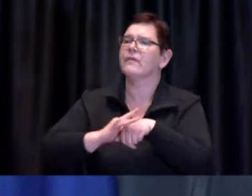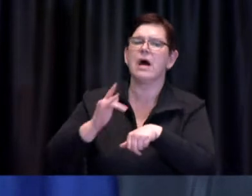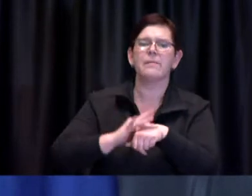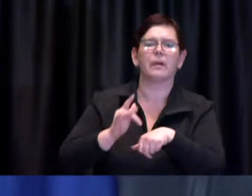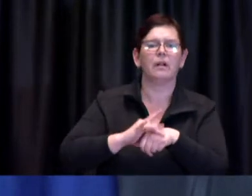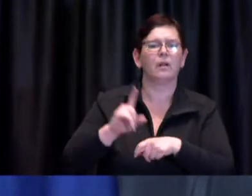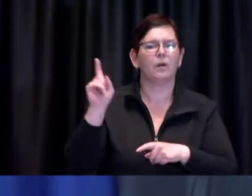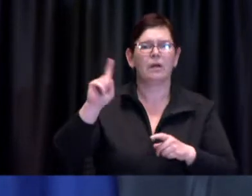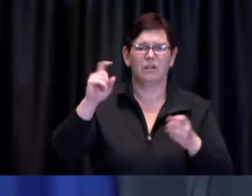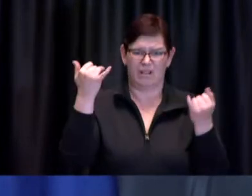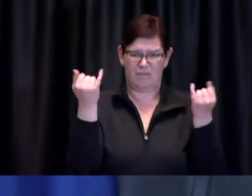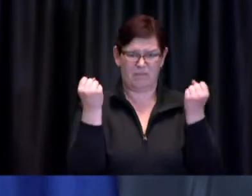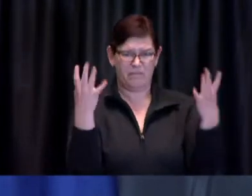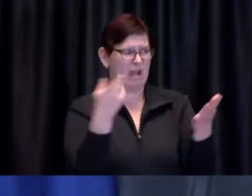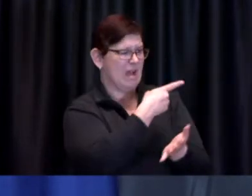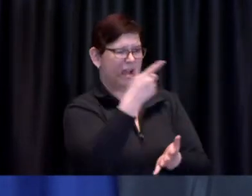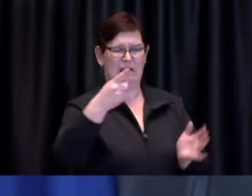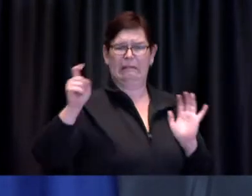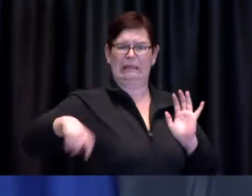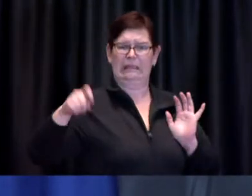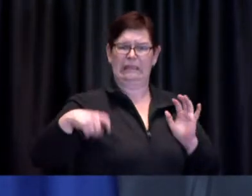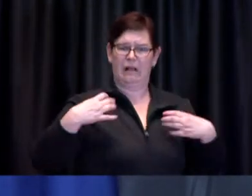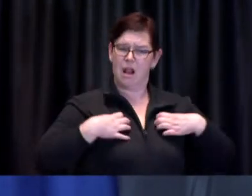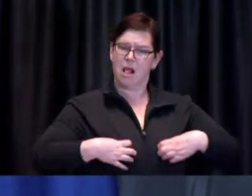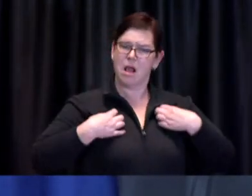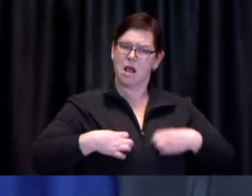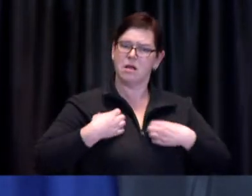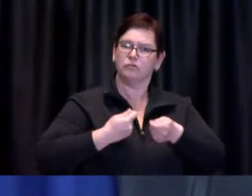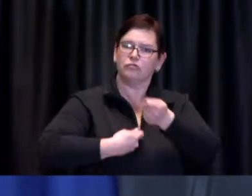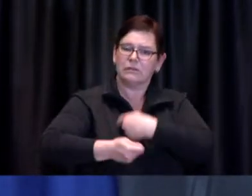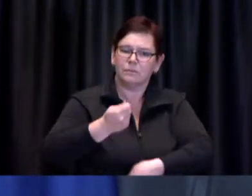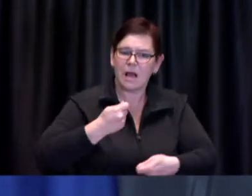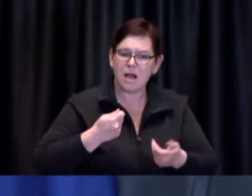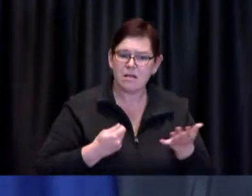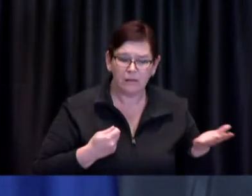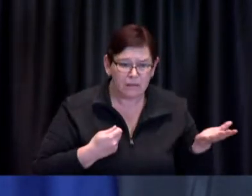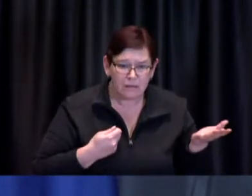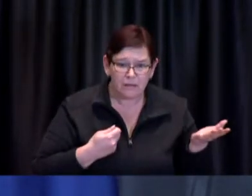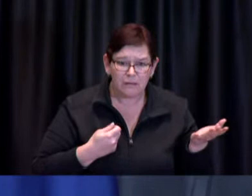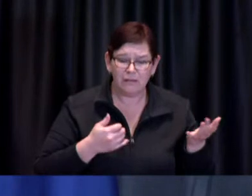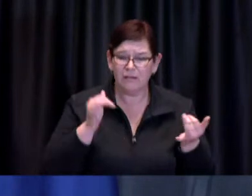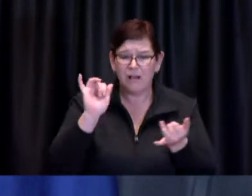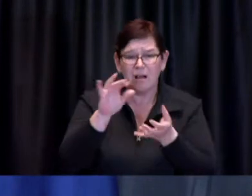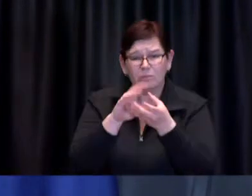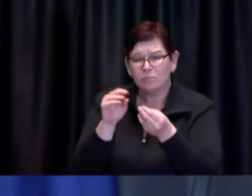and I think in some respects maybe those kinds of things outline the danger whatever the numbers say